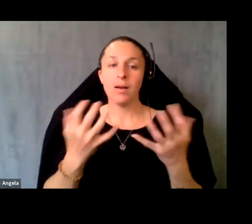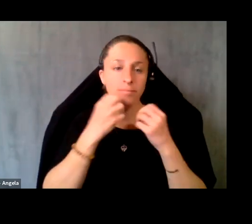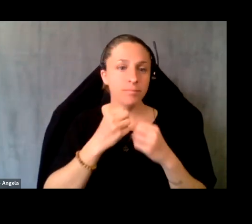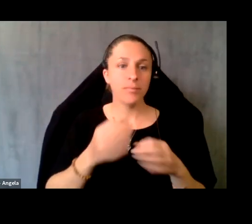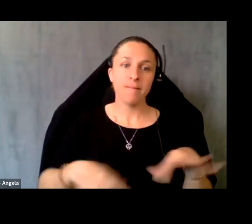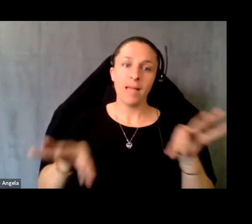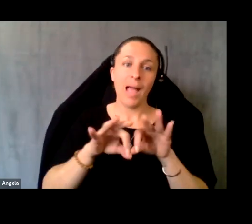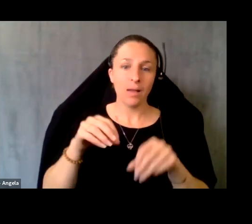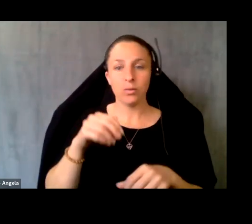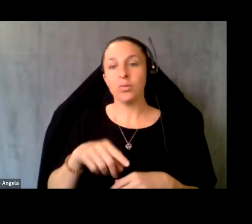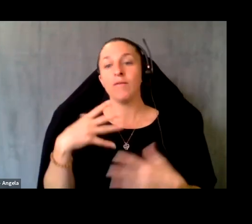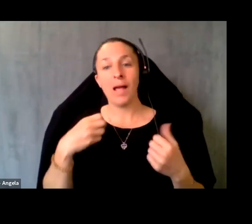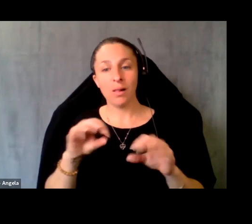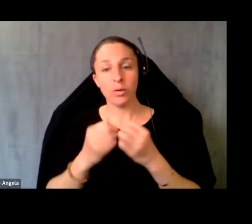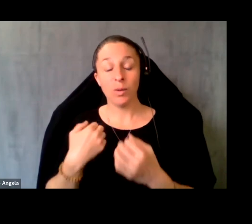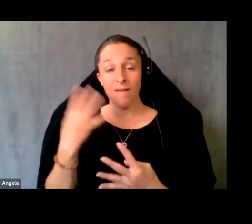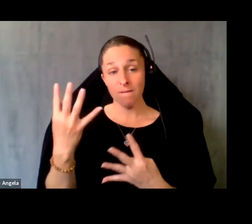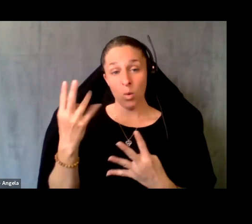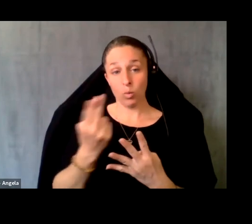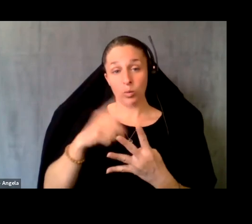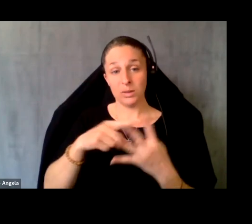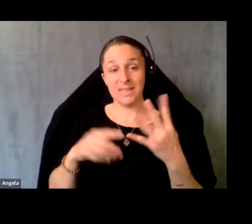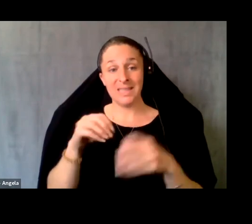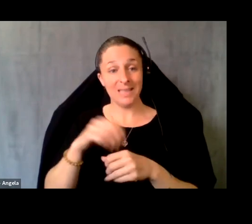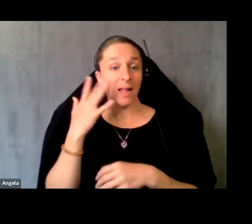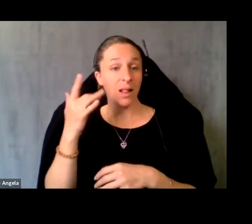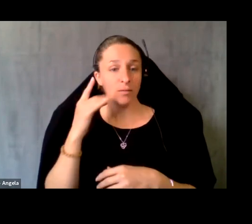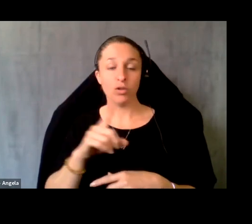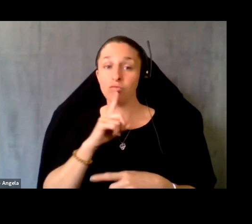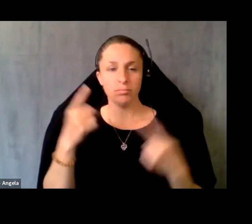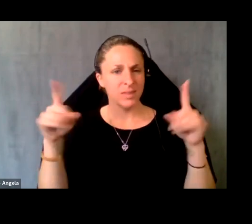So we have 4 health centers using this in California, and that has been very successful. But